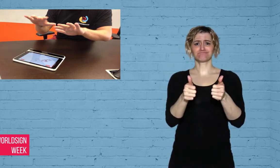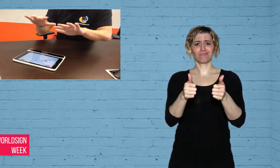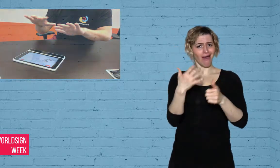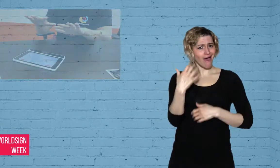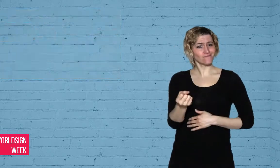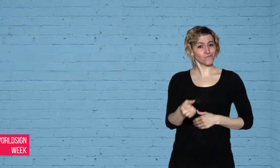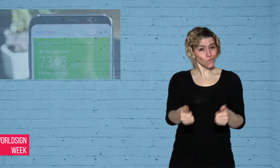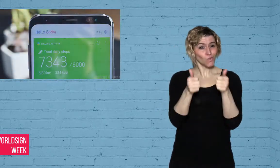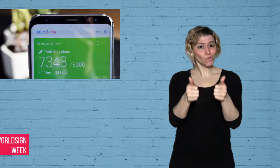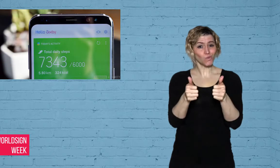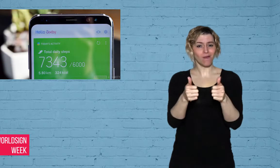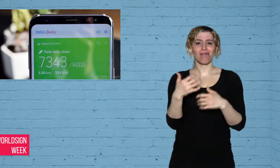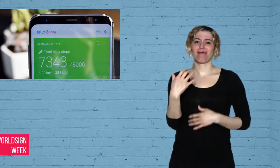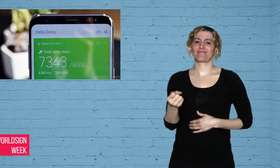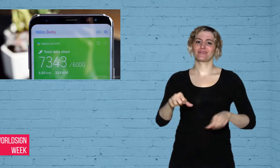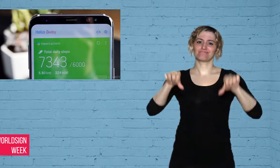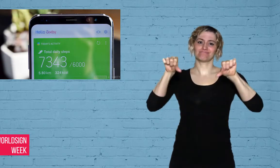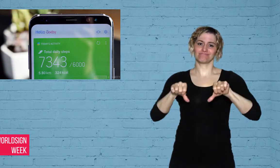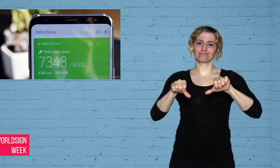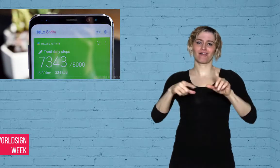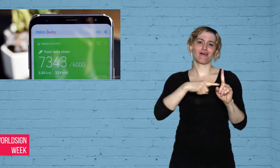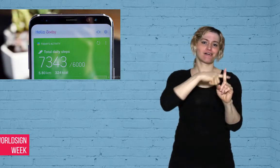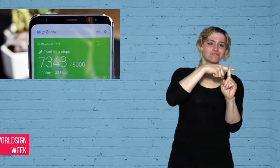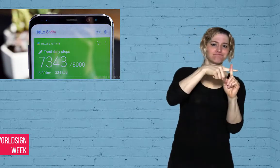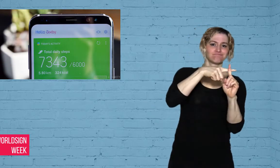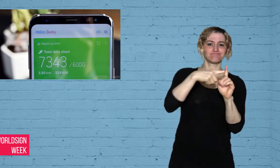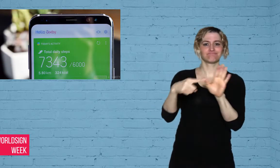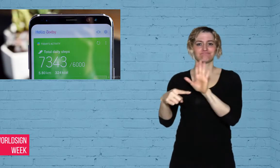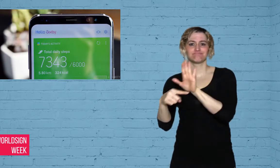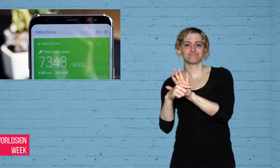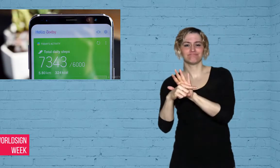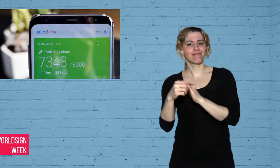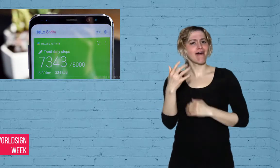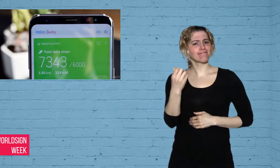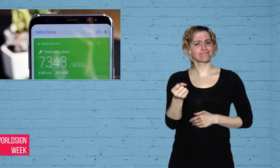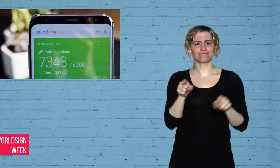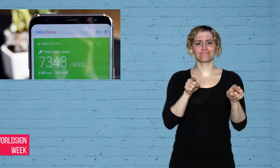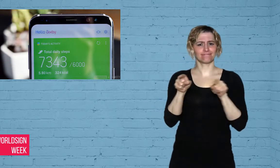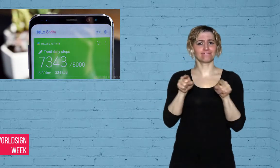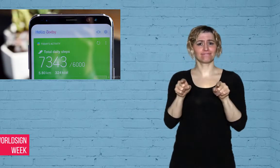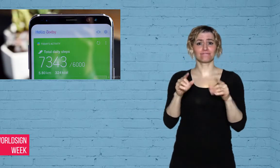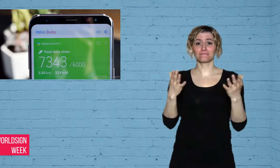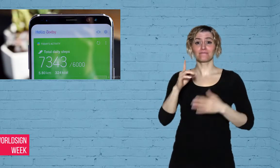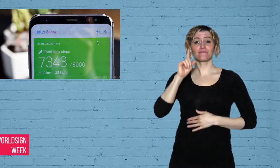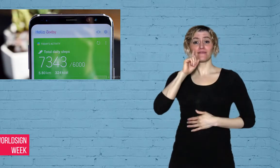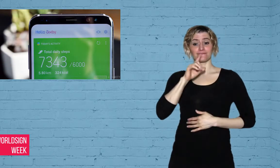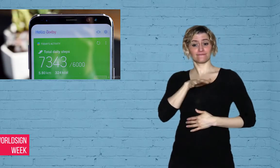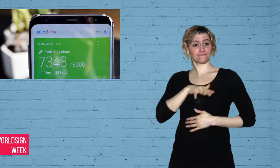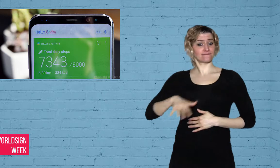disempowers the Deaf community and this